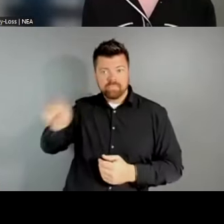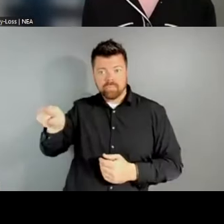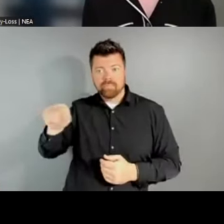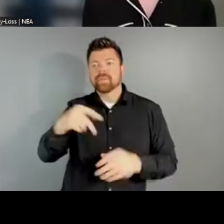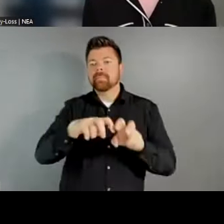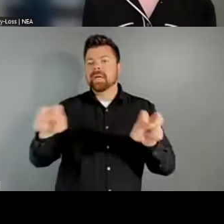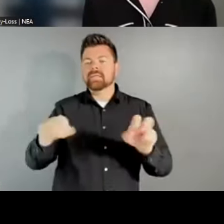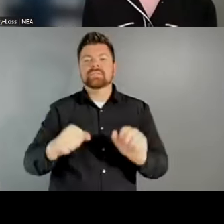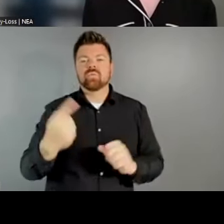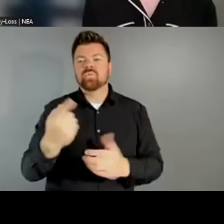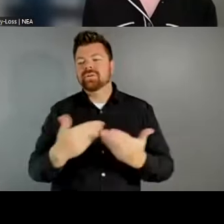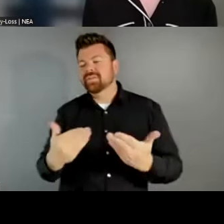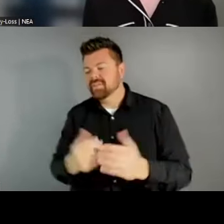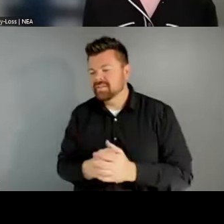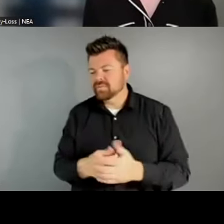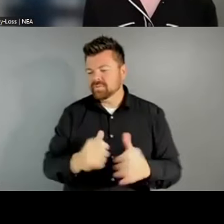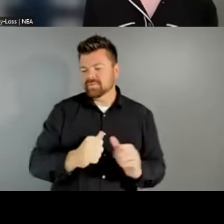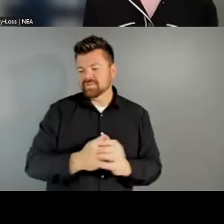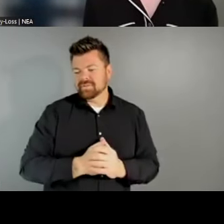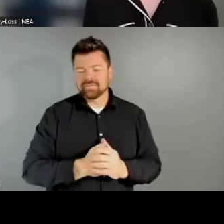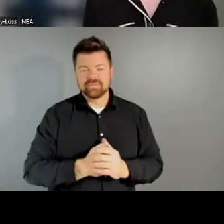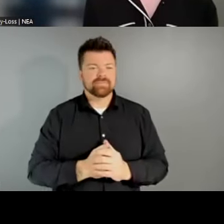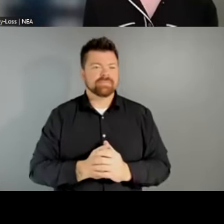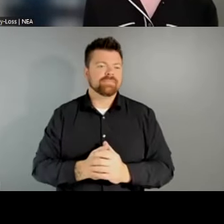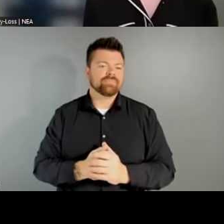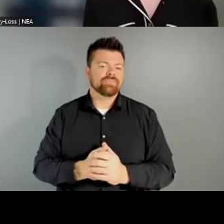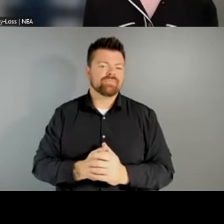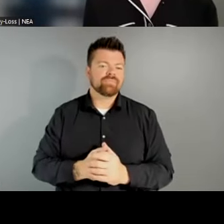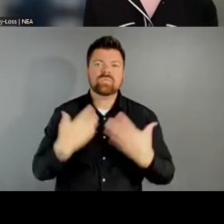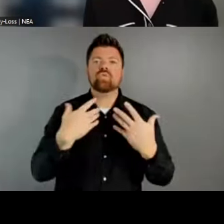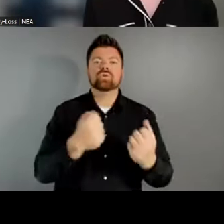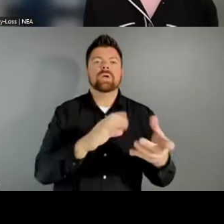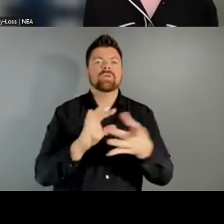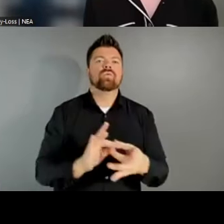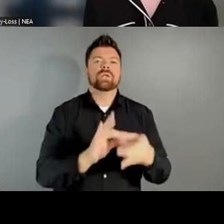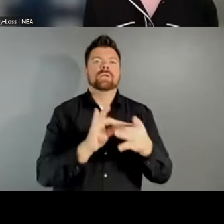that we've tried to do as we've strengthened relationships with state arts agencies,